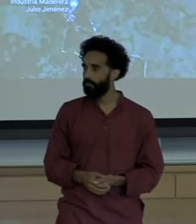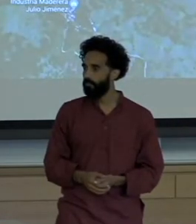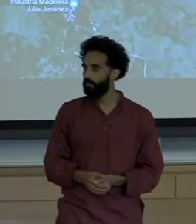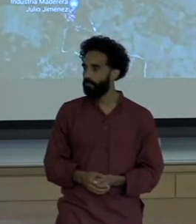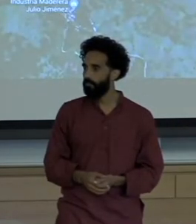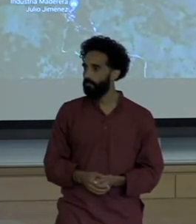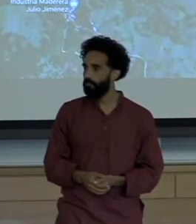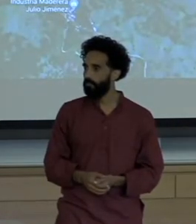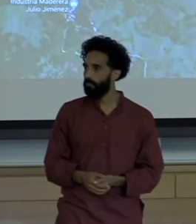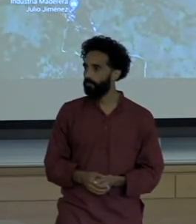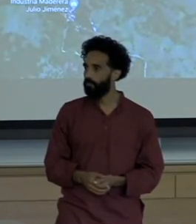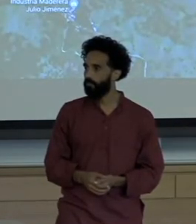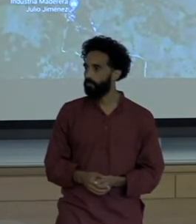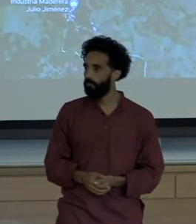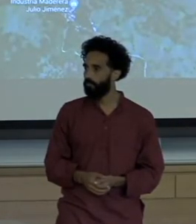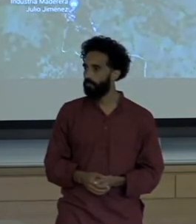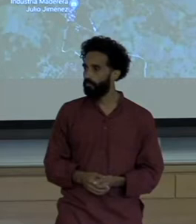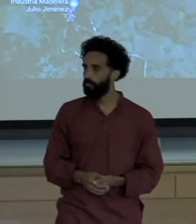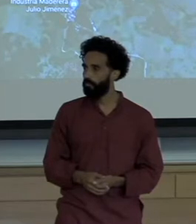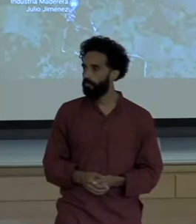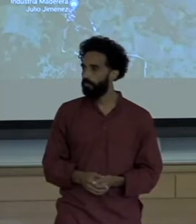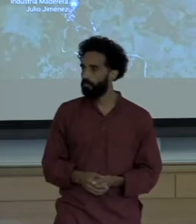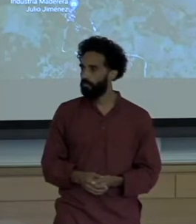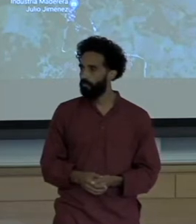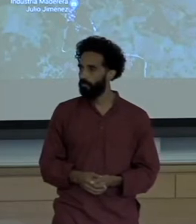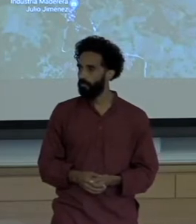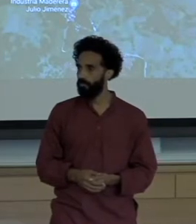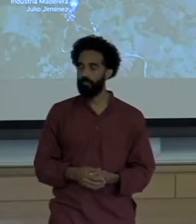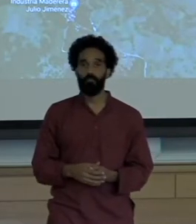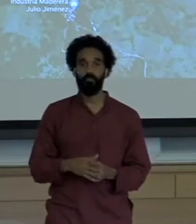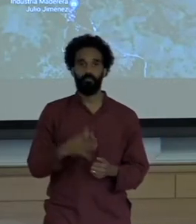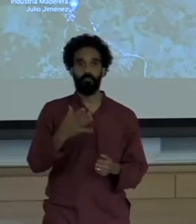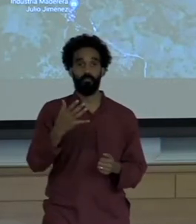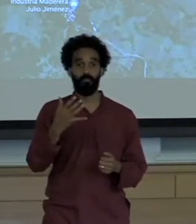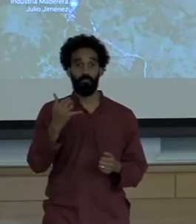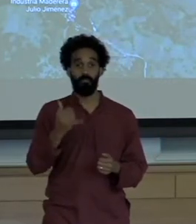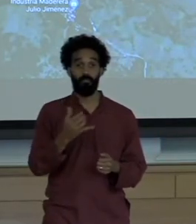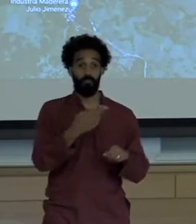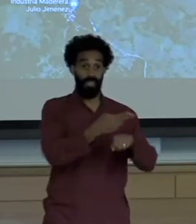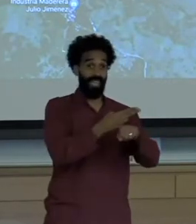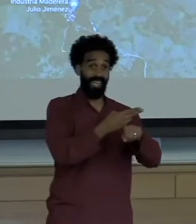So back to the D.R side of the border where we were staying